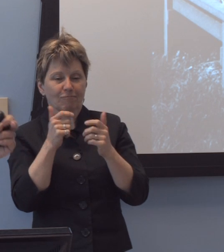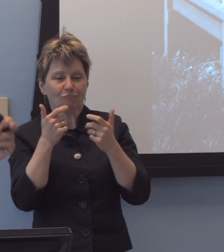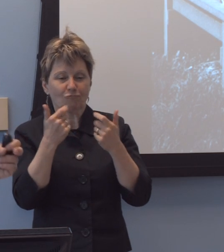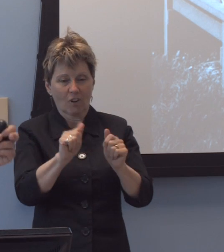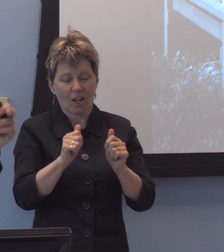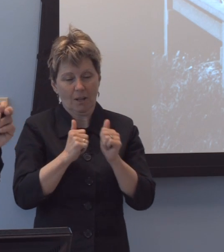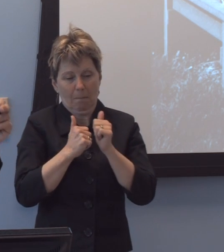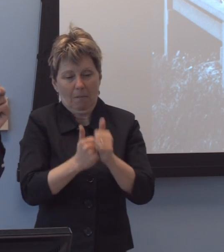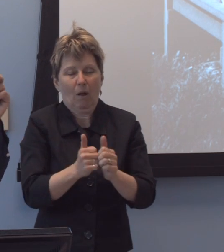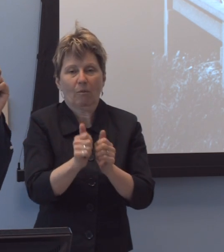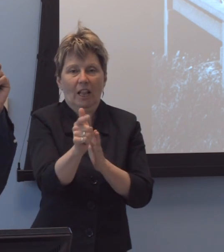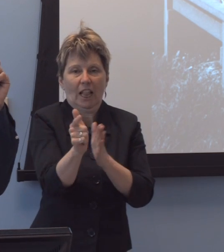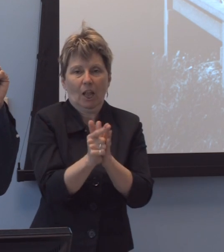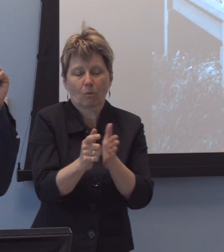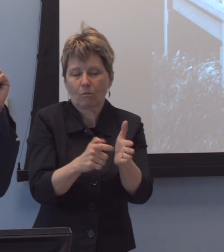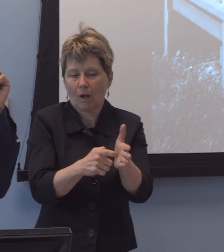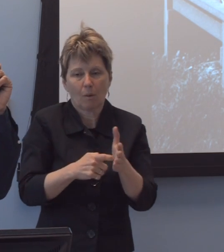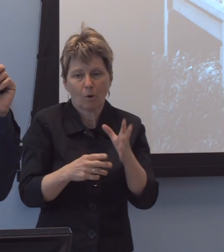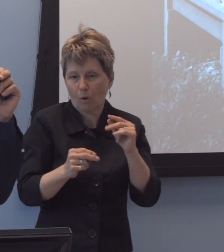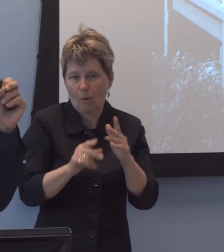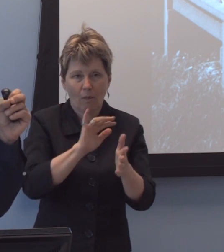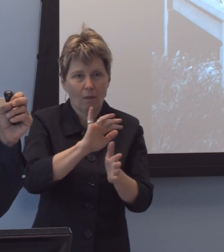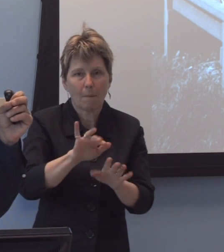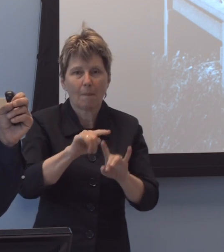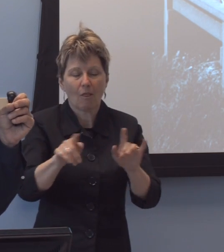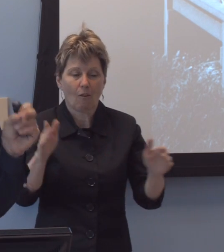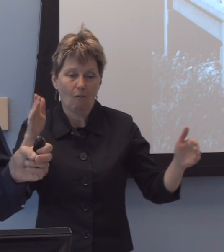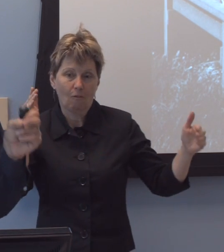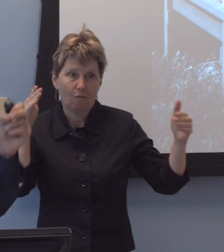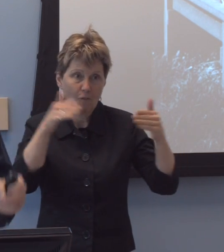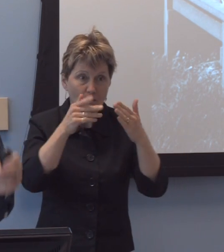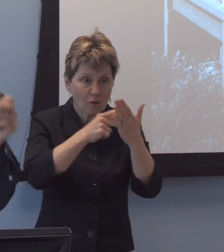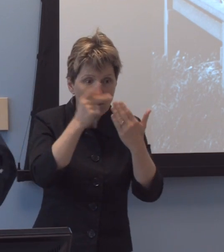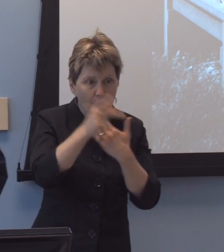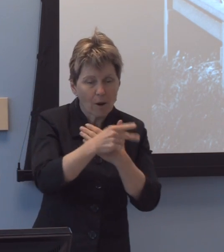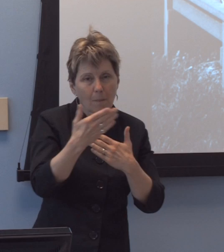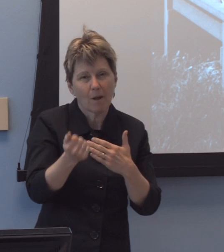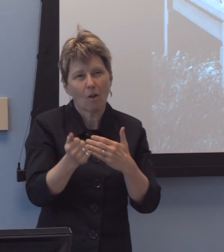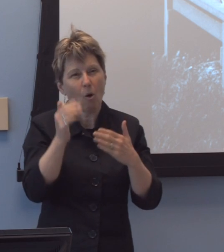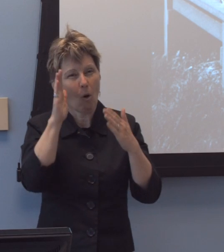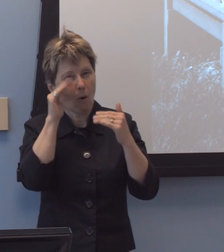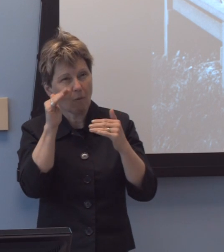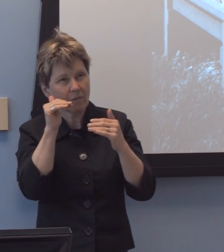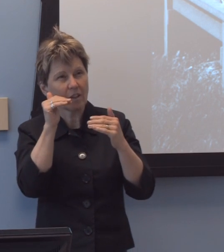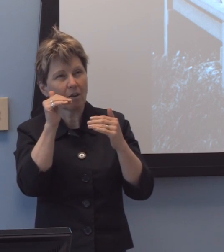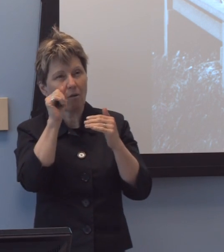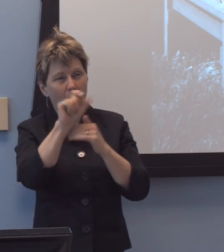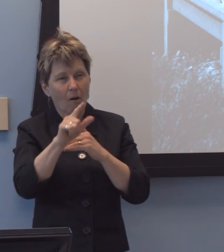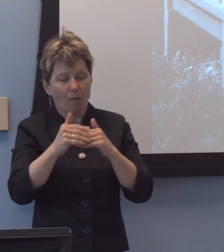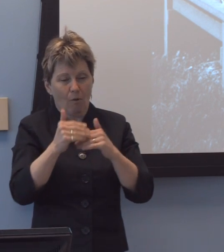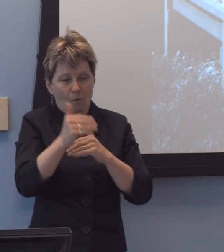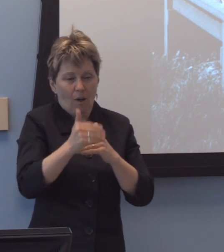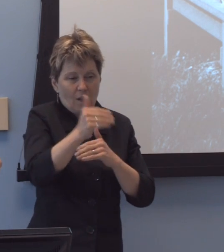and hopefully the focus of the program's, uh, in, uh, all subsequent directorships and all future ones,